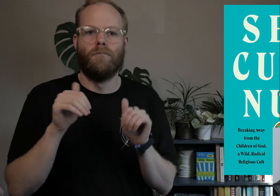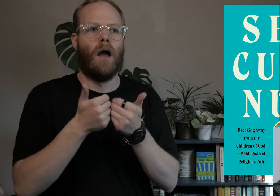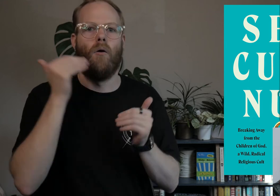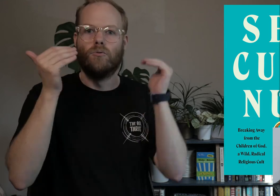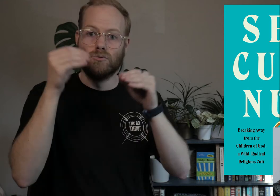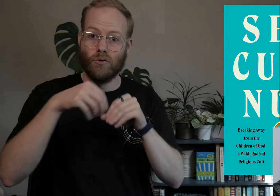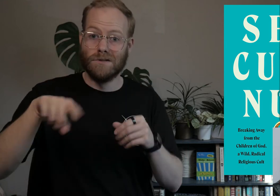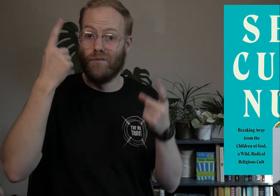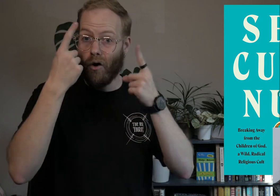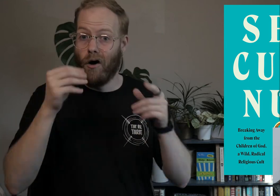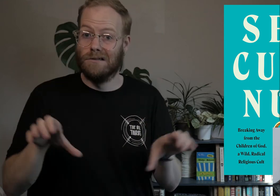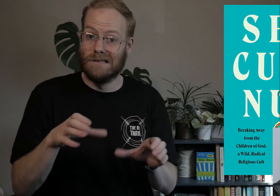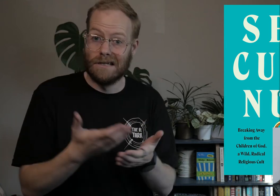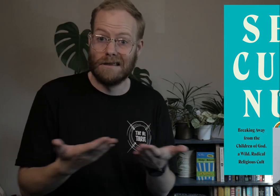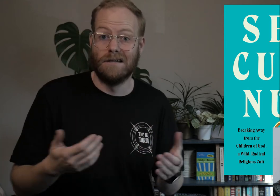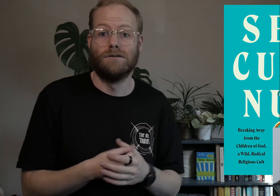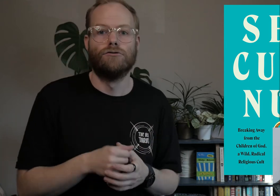how the adults in it thought and did things.